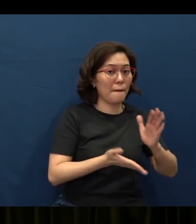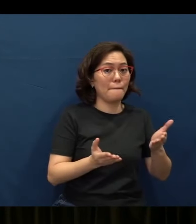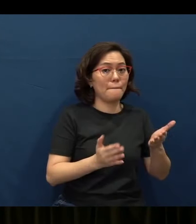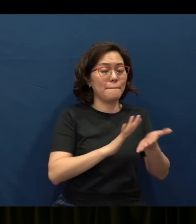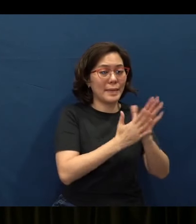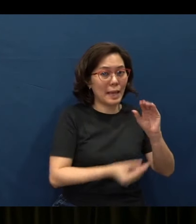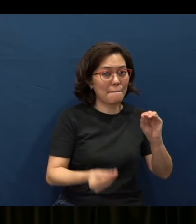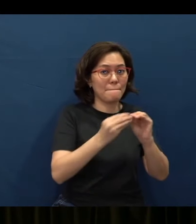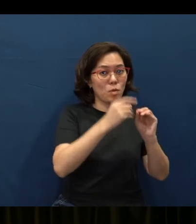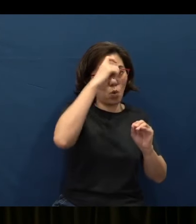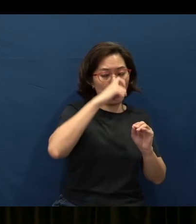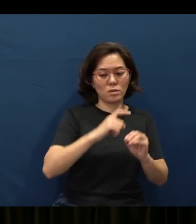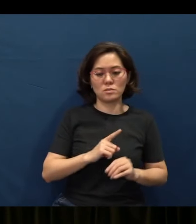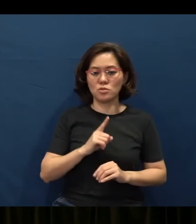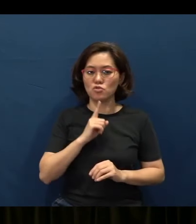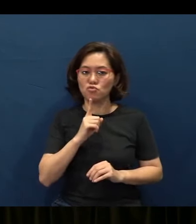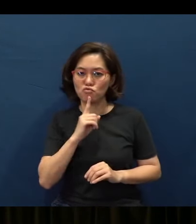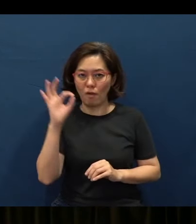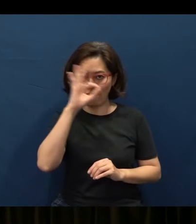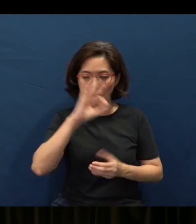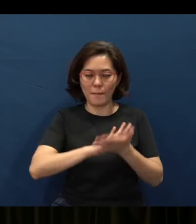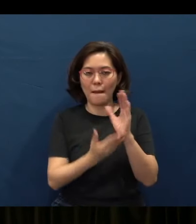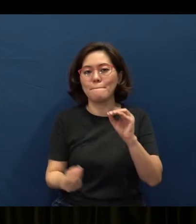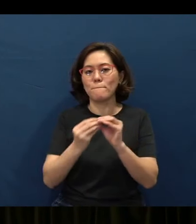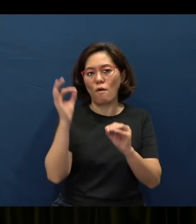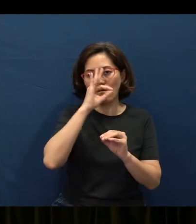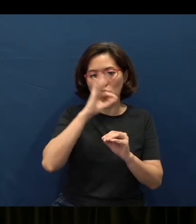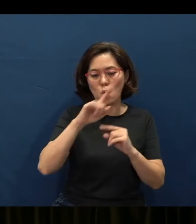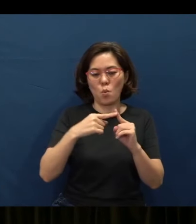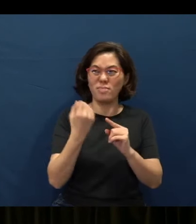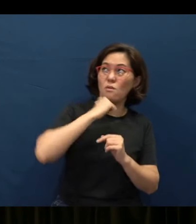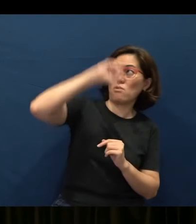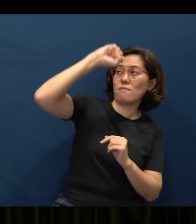the truly foolish will become only more foolish as they rebel (against) God.